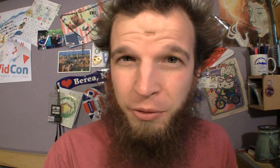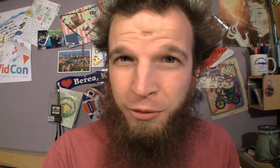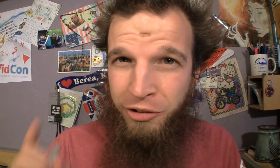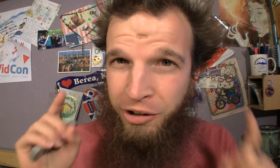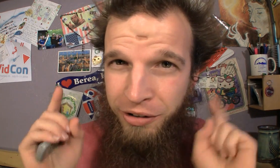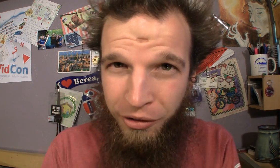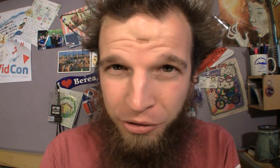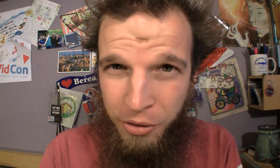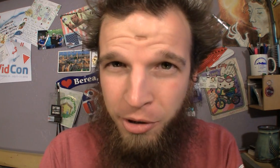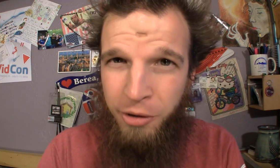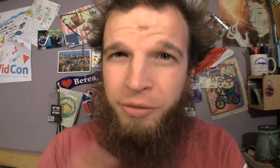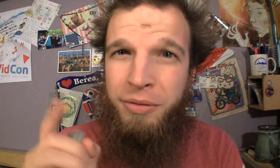Thanks for watching, I'll see you tomorrow, buh-bye